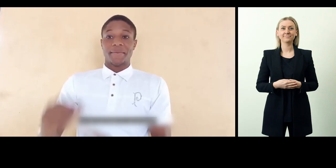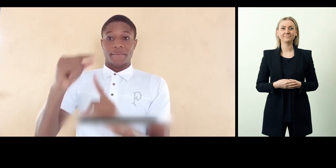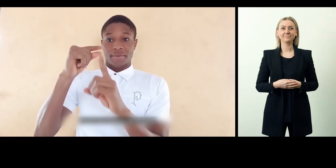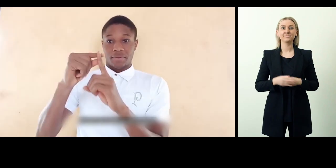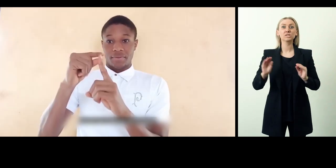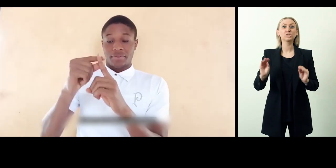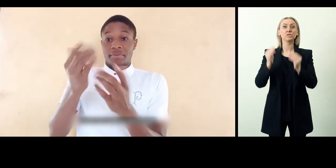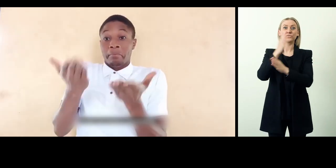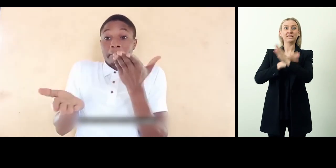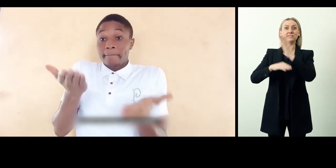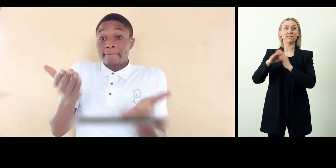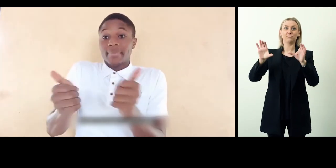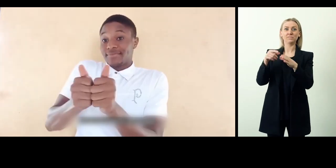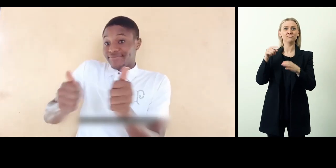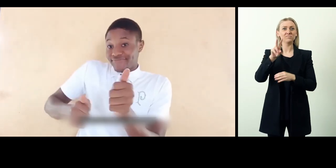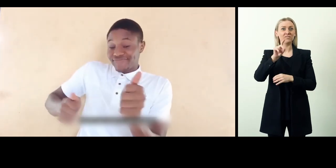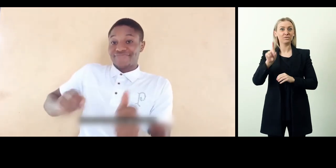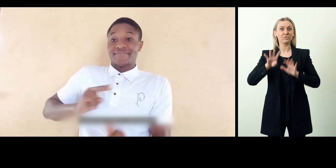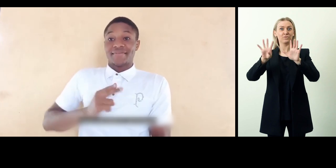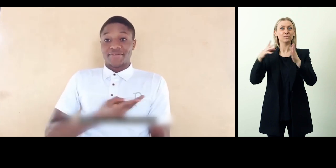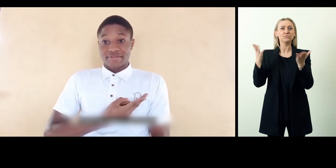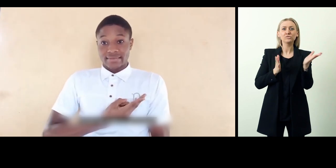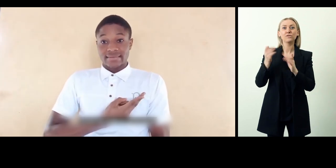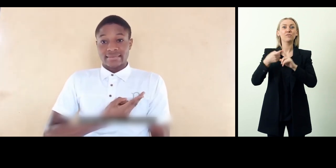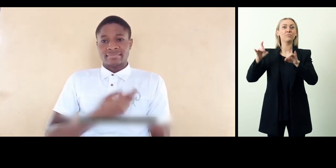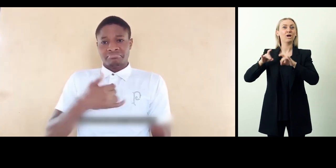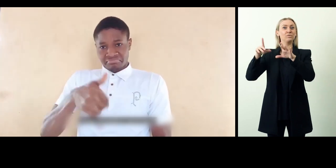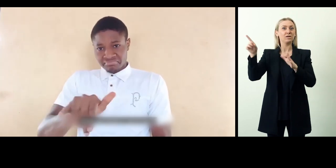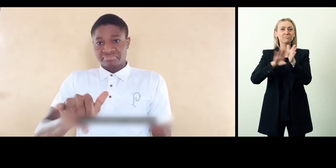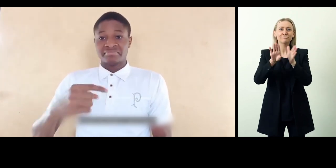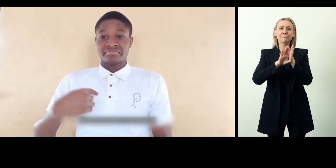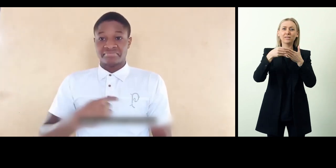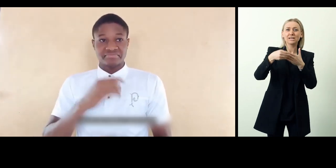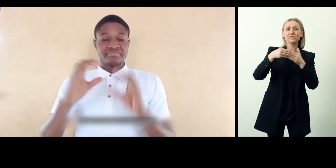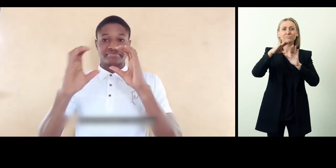In 2019, the Youth Disability Advocacy Service from Australia developed a leadership program